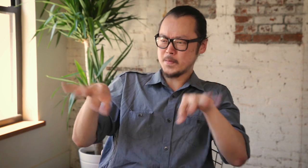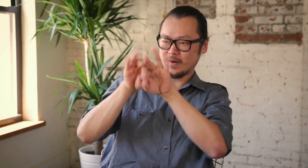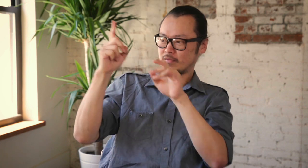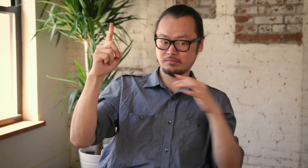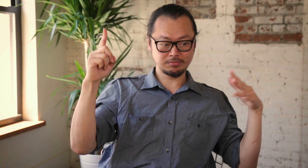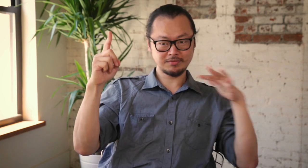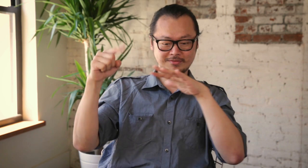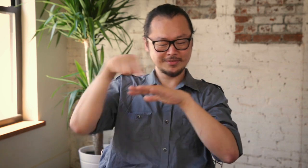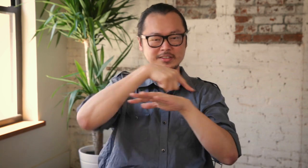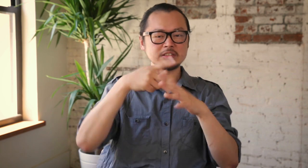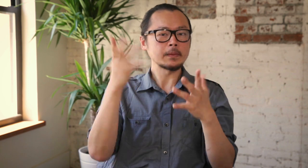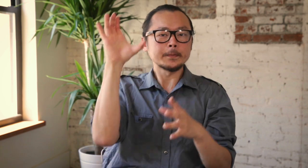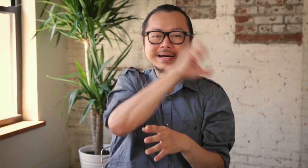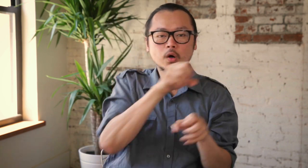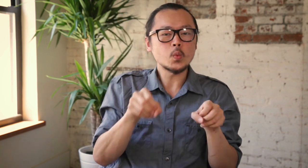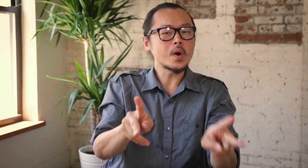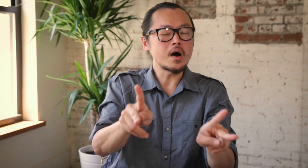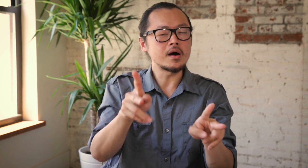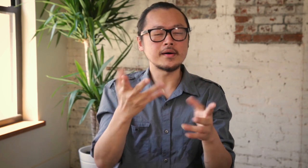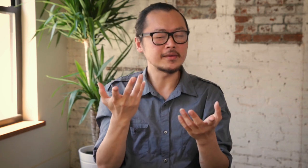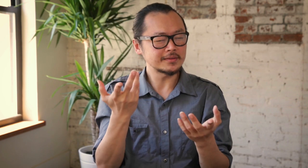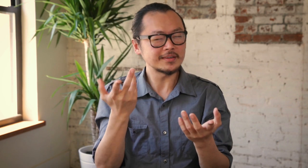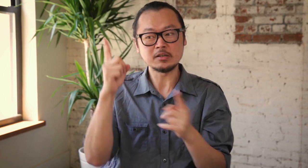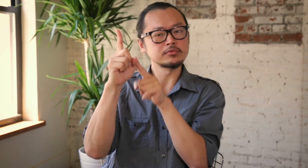Only people with large followings benefit from this ecosystem.